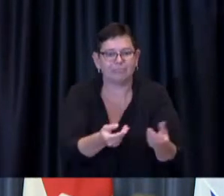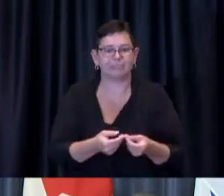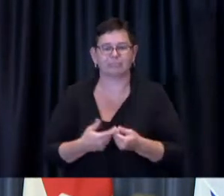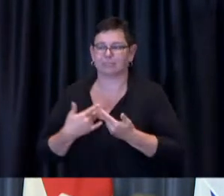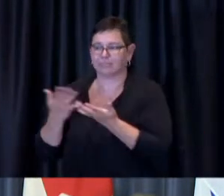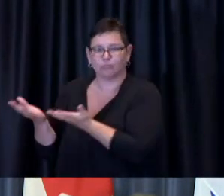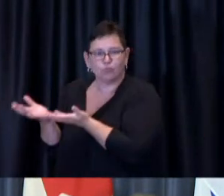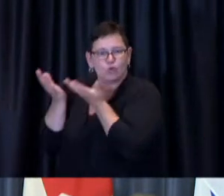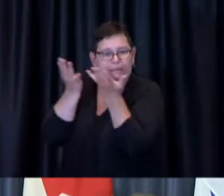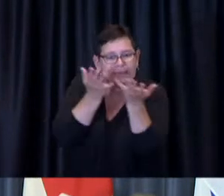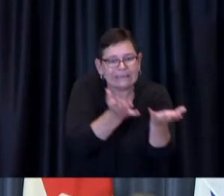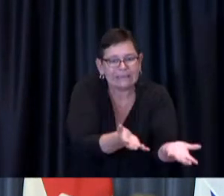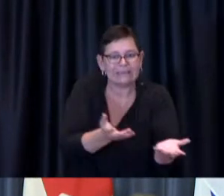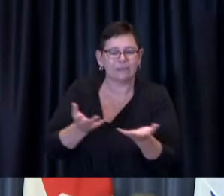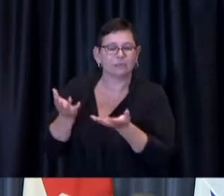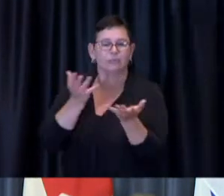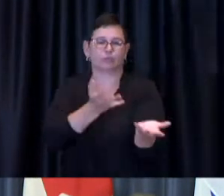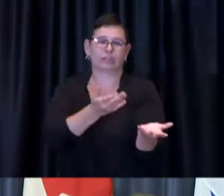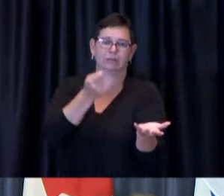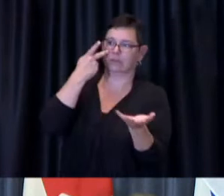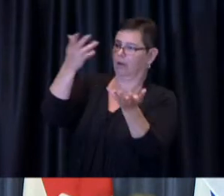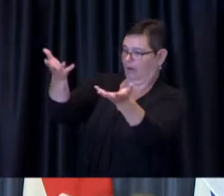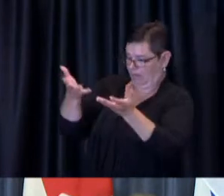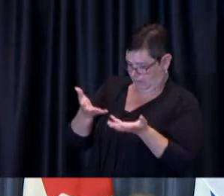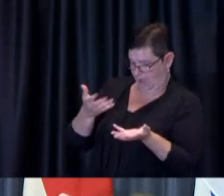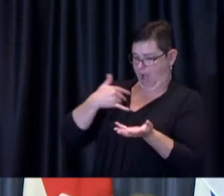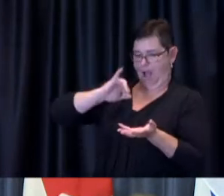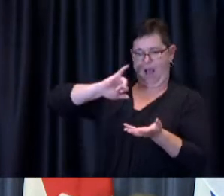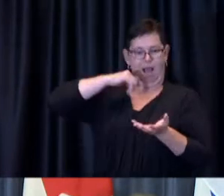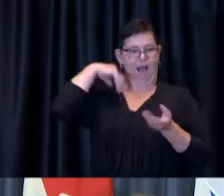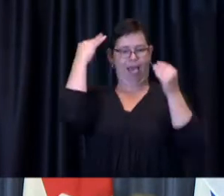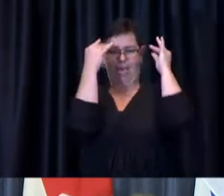so that they can make the right decision to protect themselves and to protect those